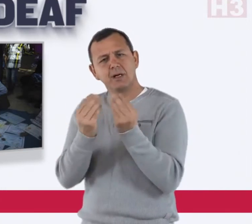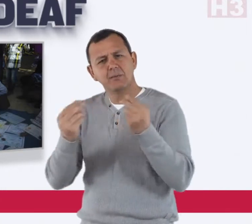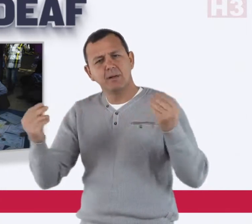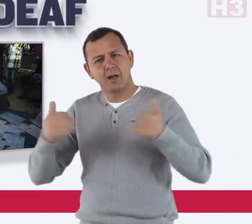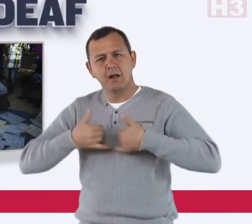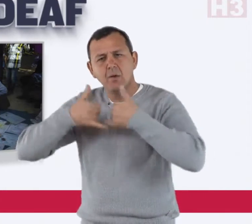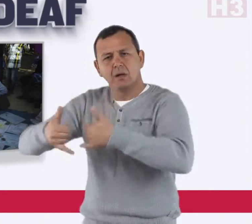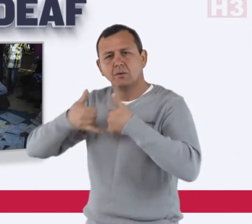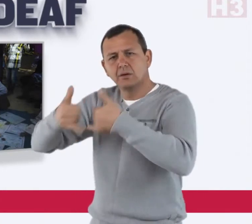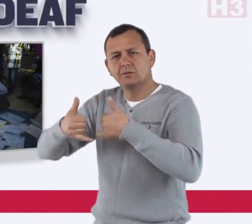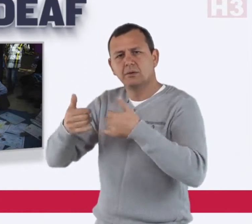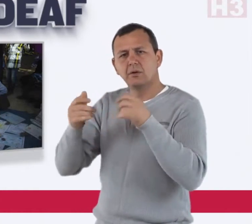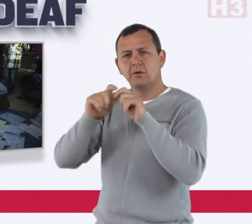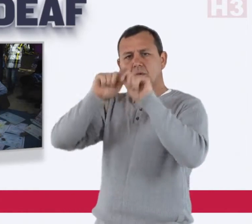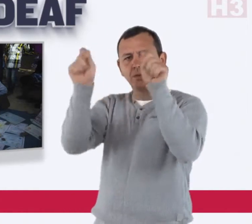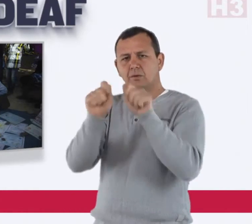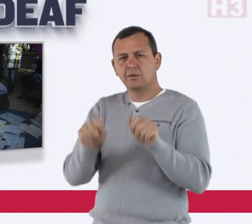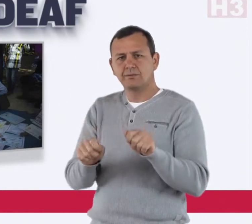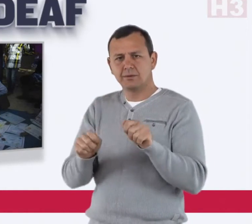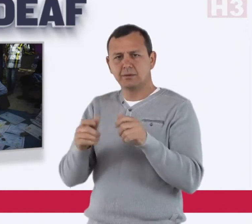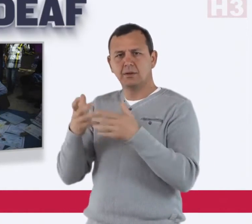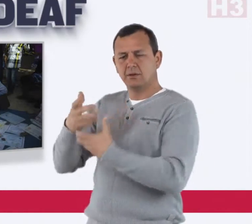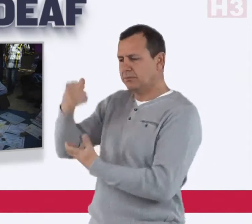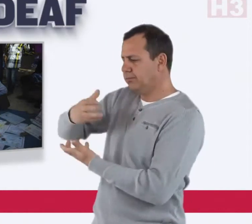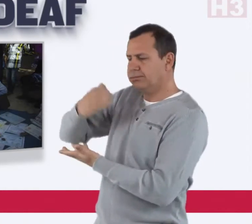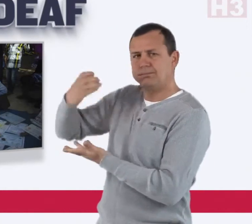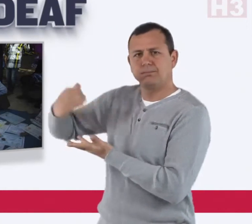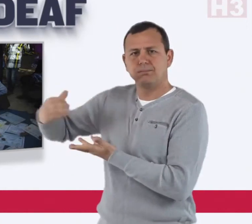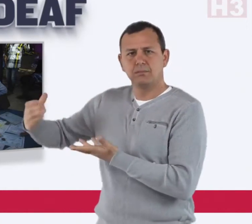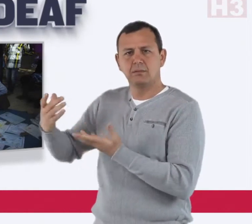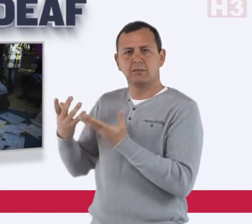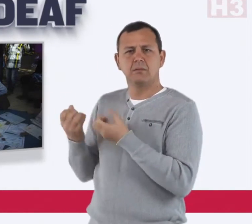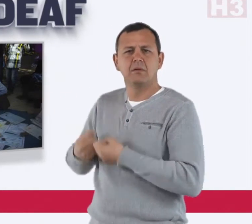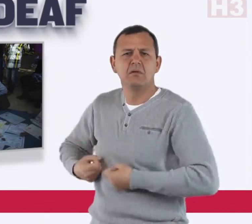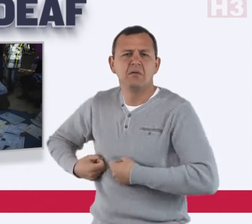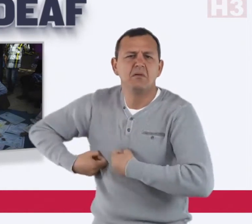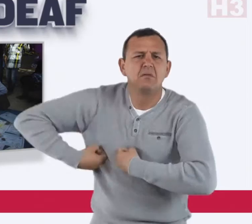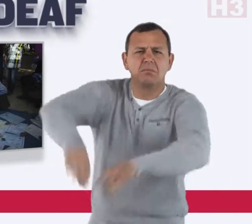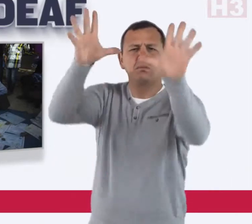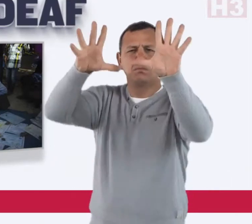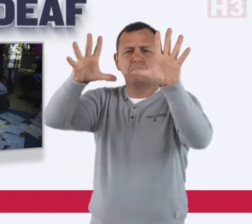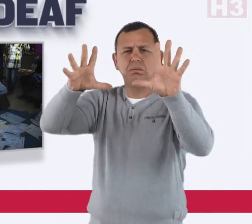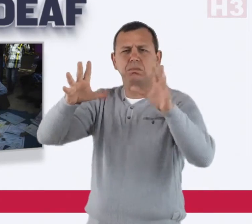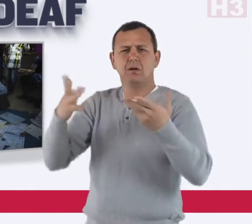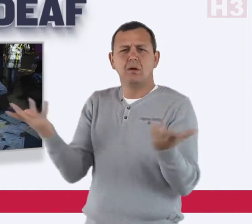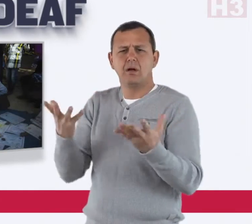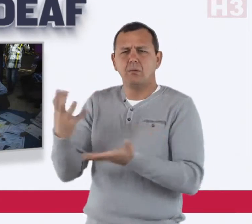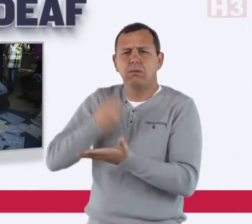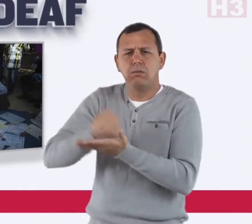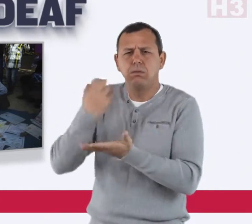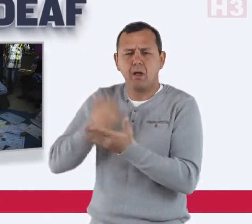to give up all awards and trophies that